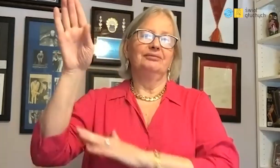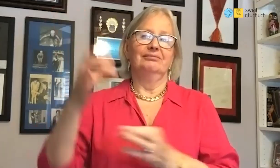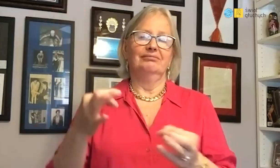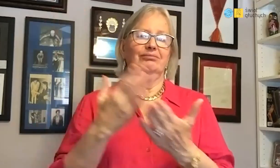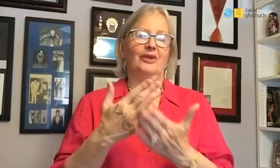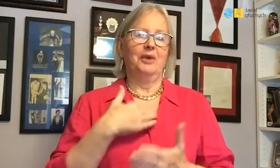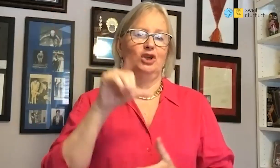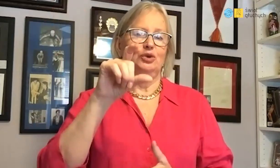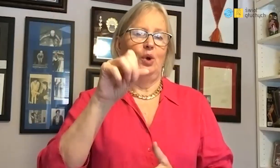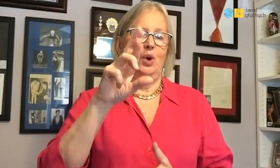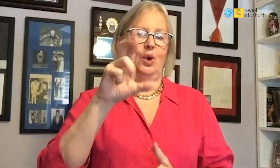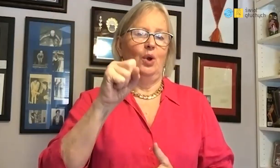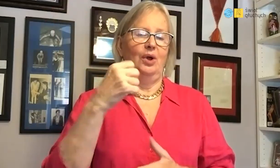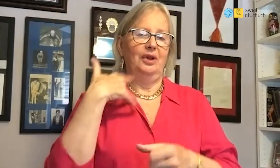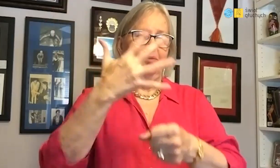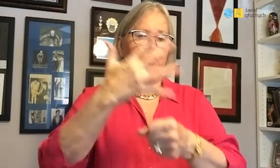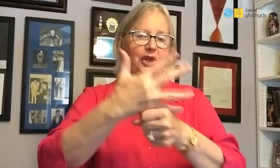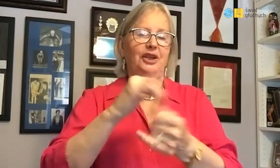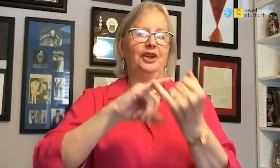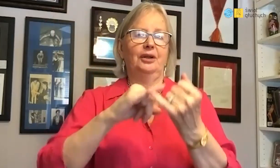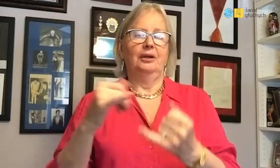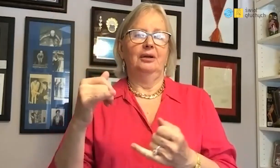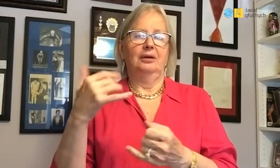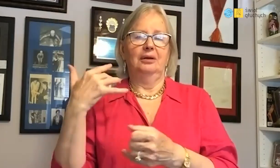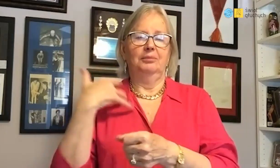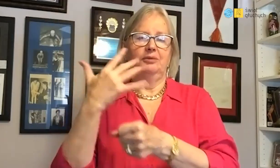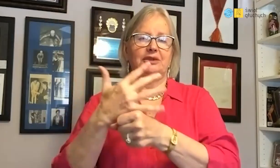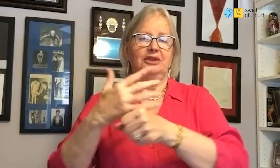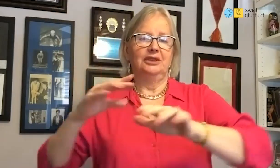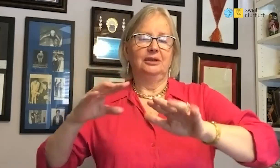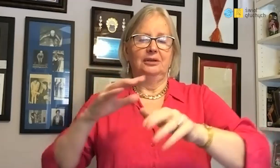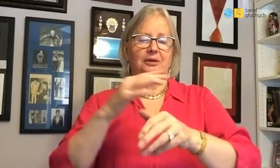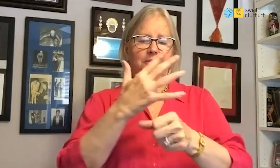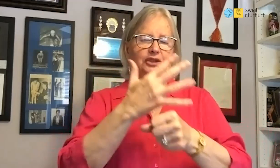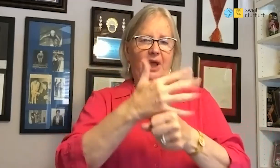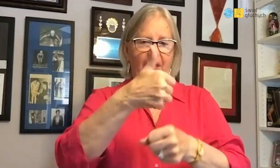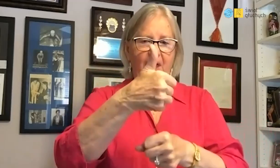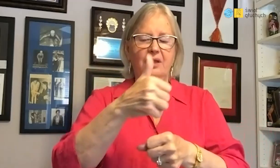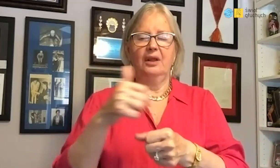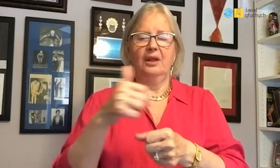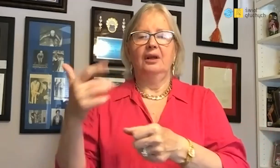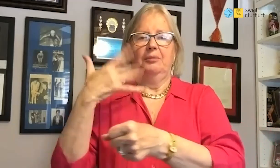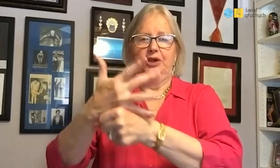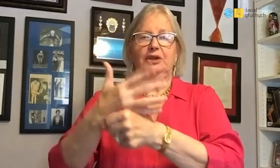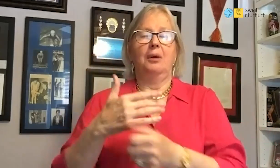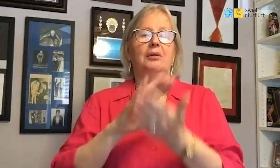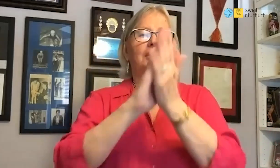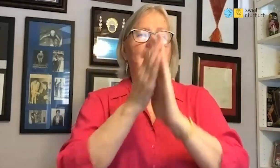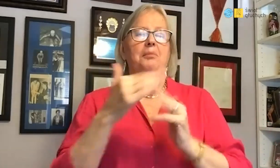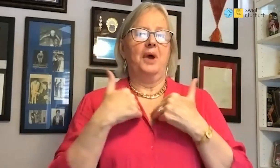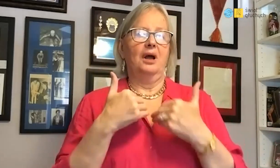At this point my older Cura's daughter is 53 years old and younger is 51.